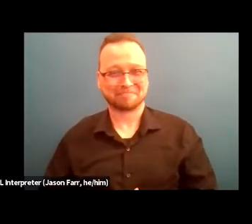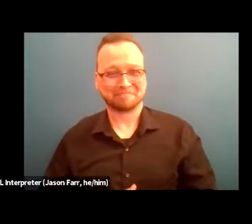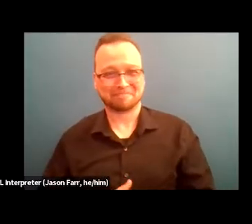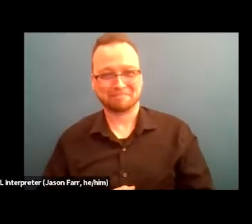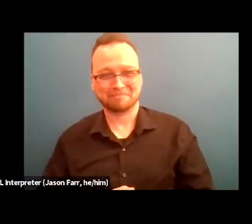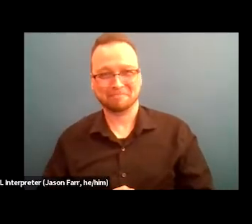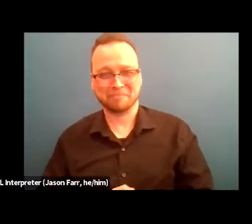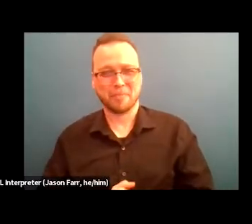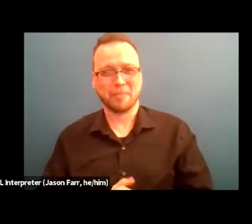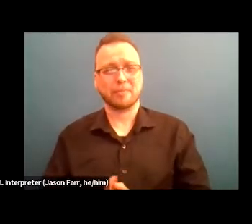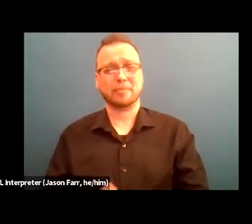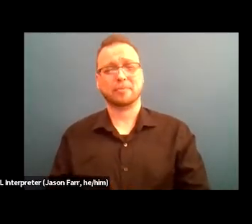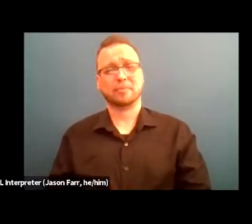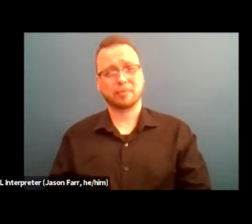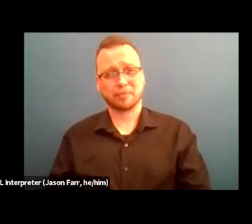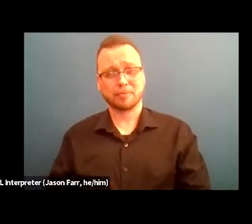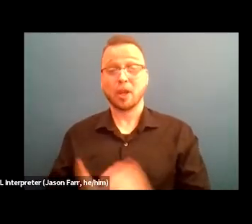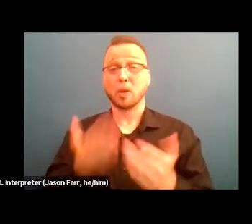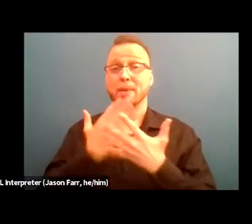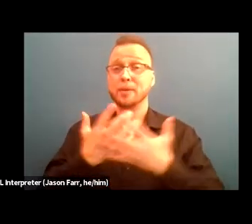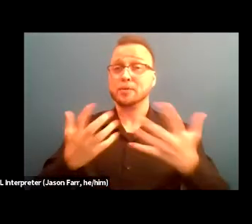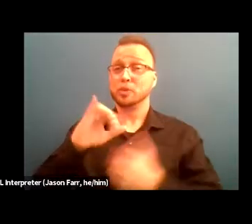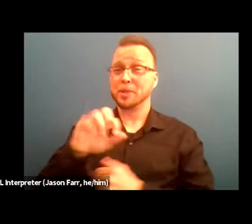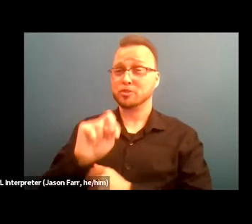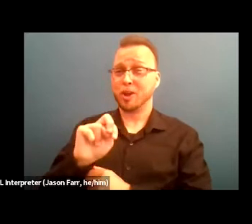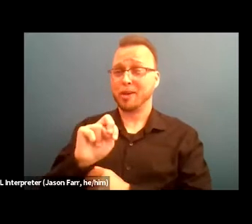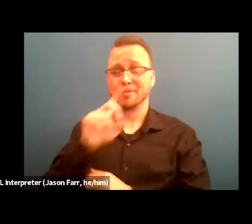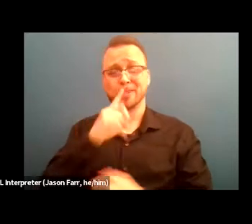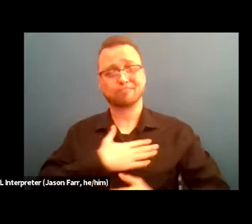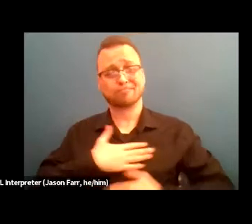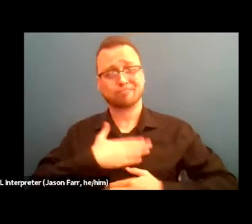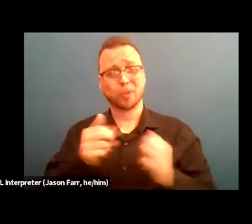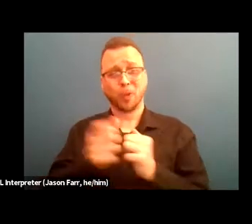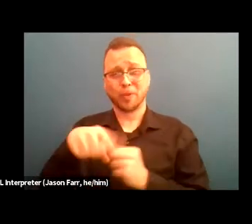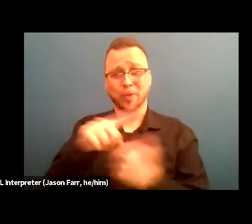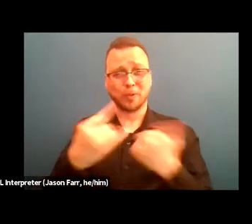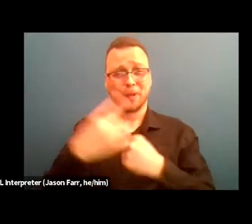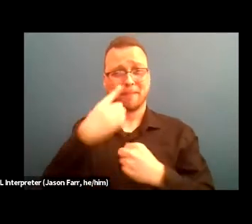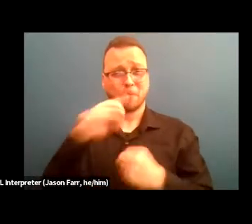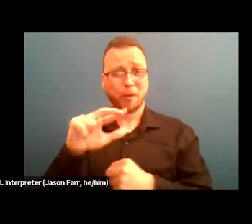All right wonderful, thank you so much, Jen. So good to be with you all again for session three. So before we get started,